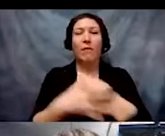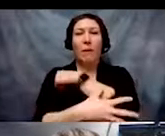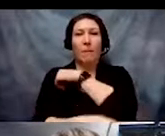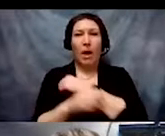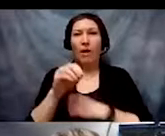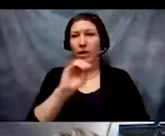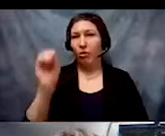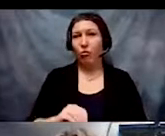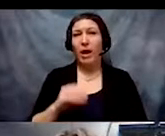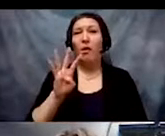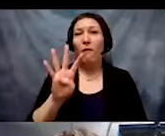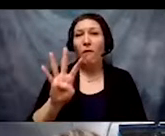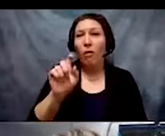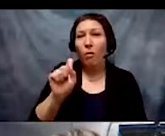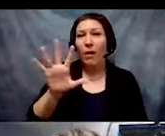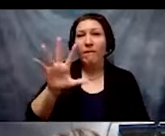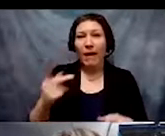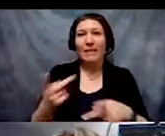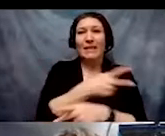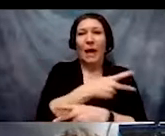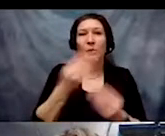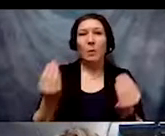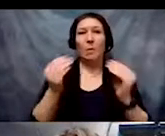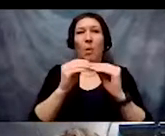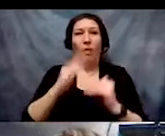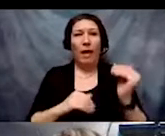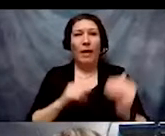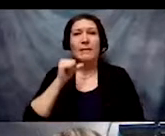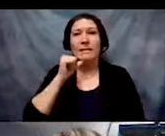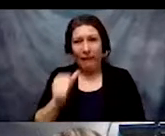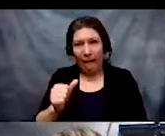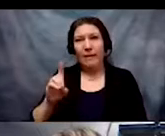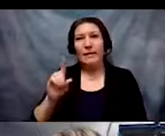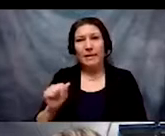higher than non-disabled, white Americans.